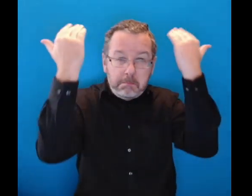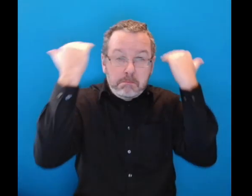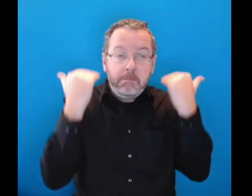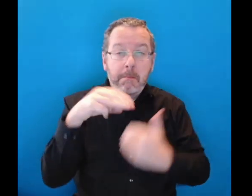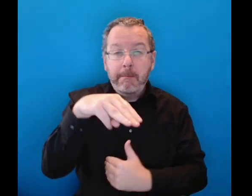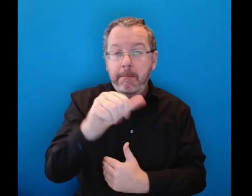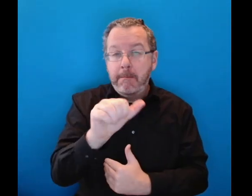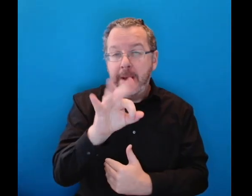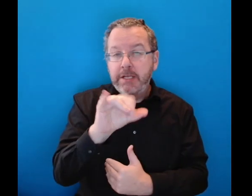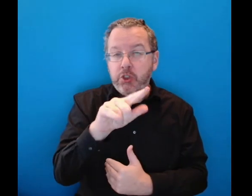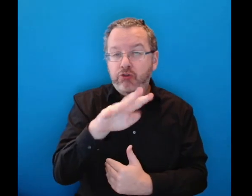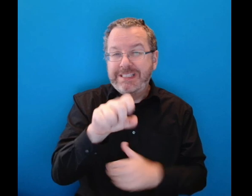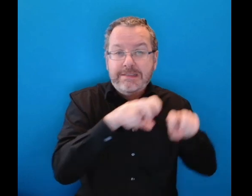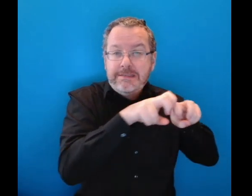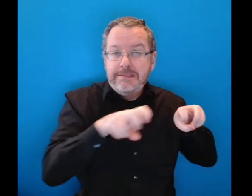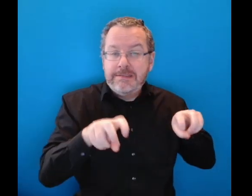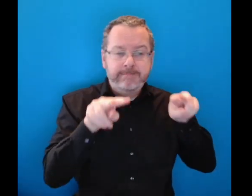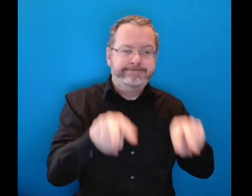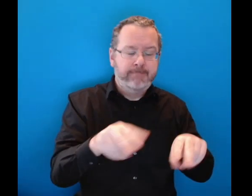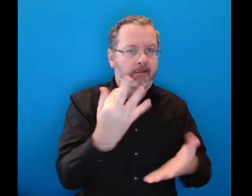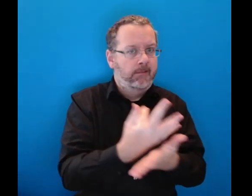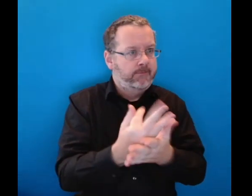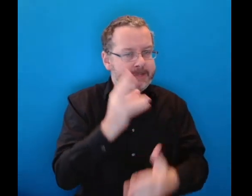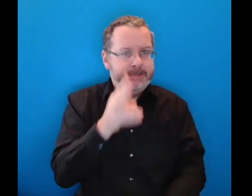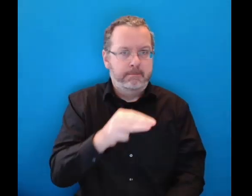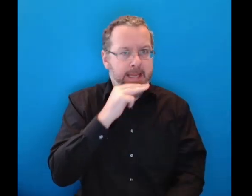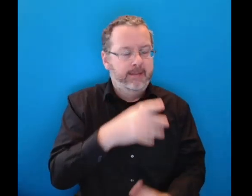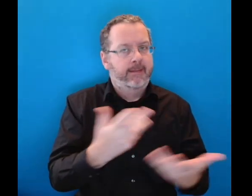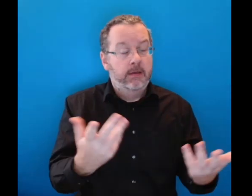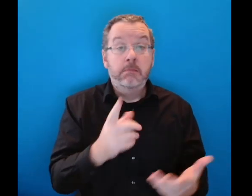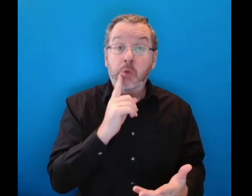and was often up in front of the magistrates at the Dungarvan Petty Sessions,